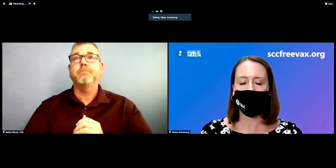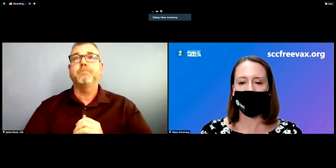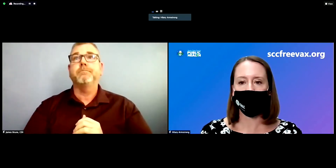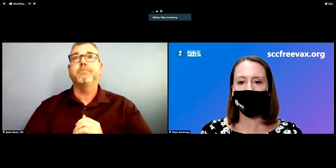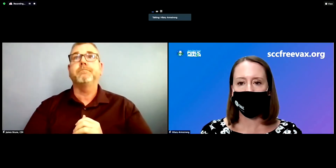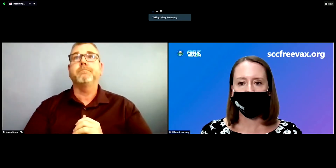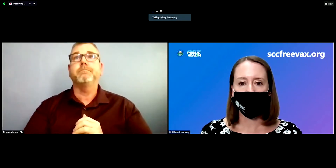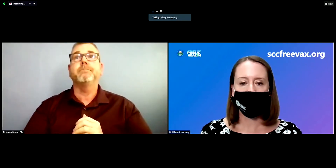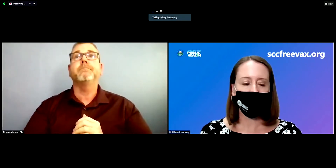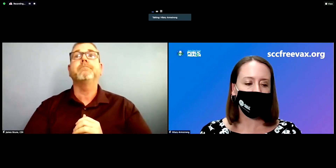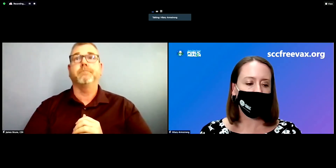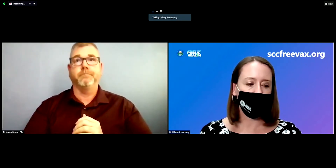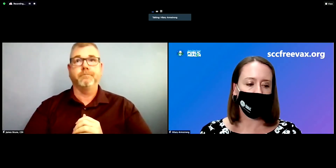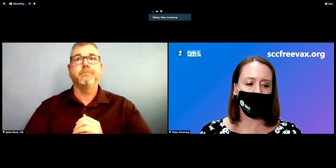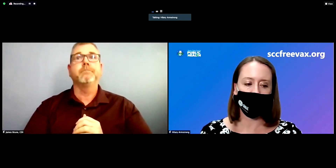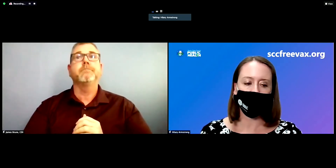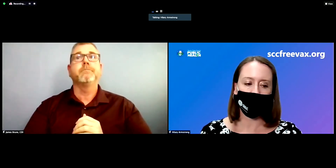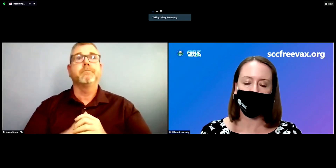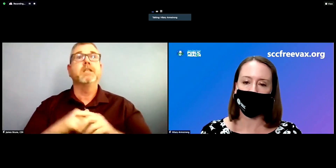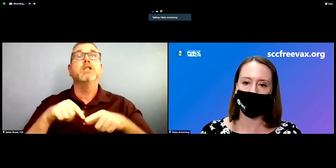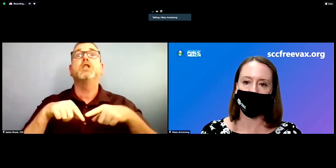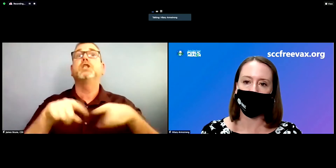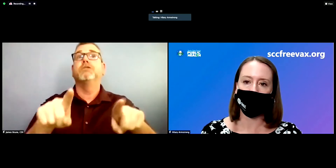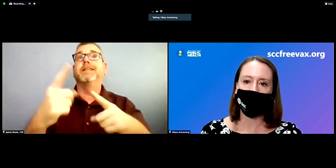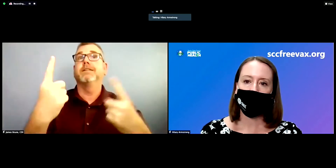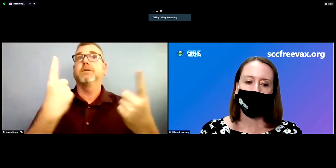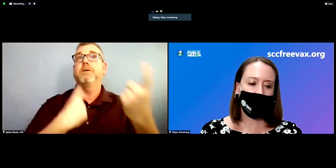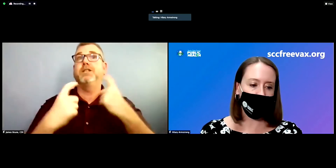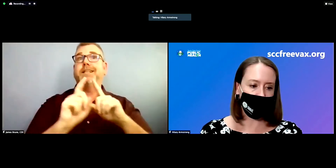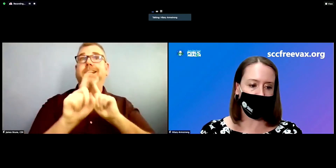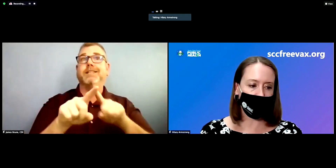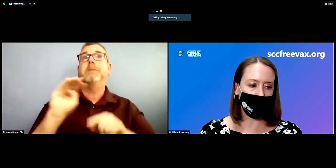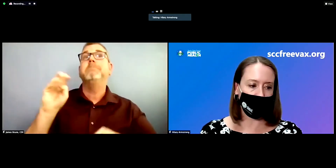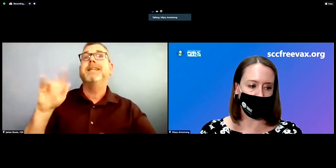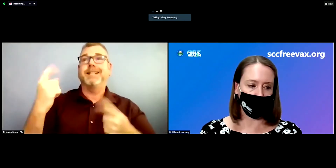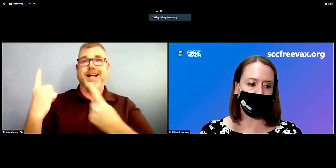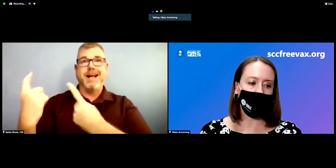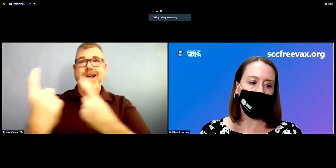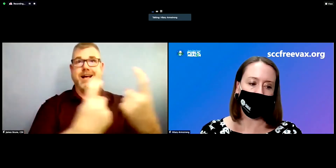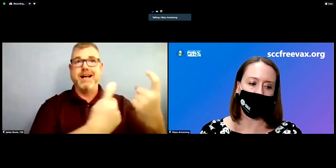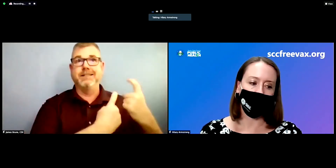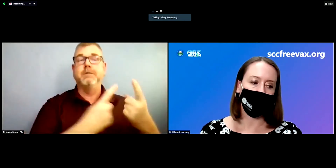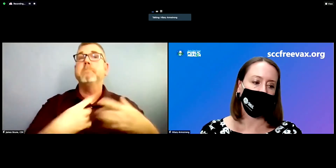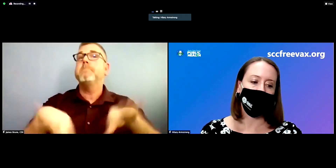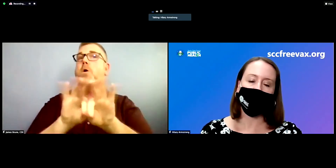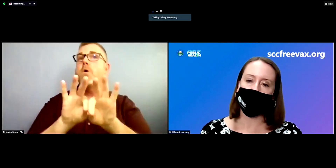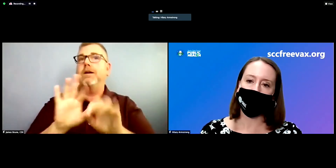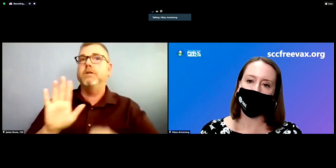speakers. Please select the raise hand function, and the moderator will call on you and send you a